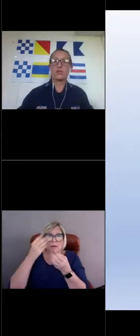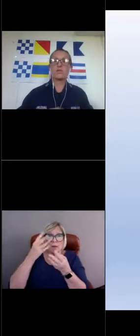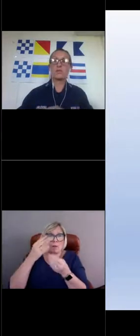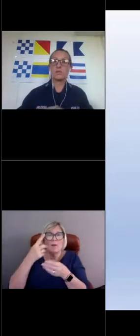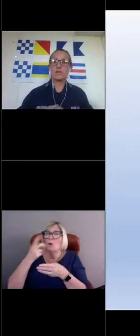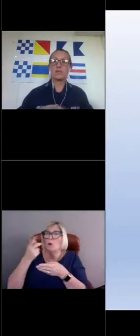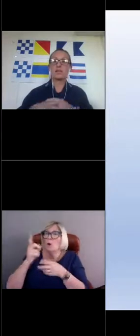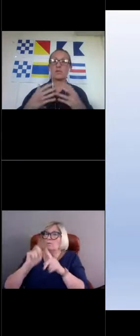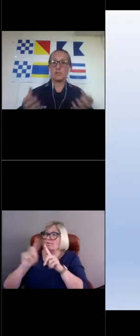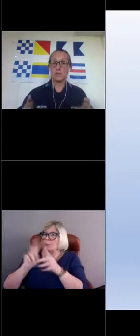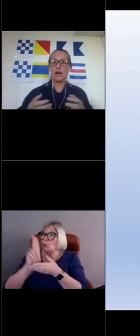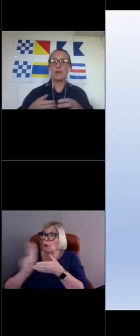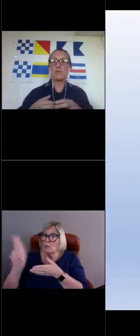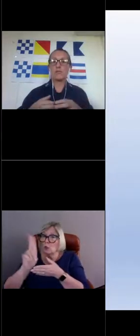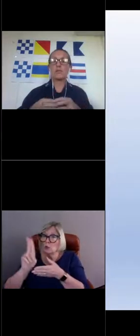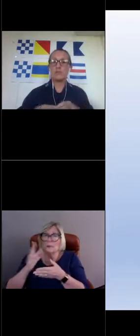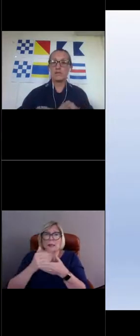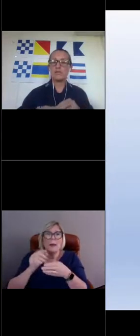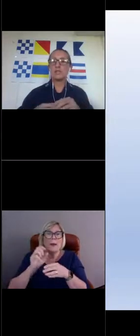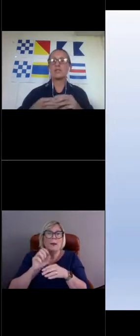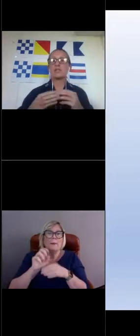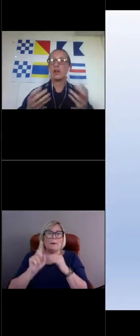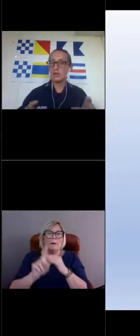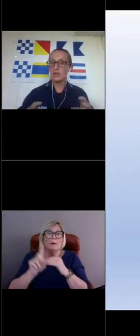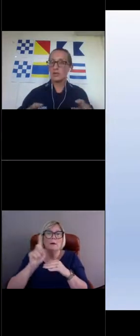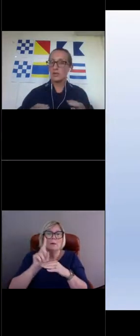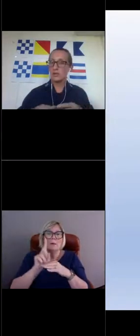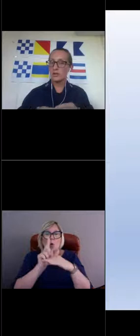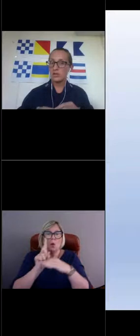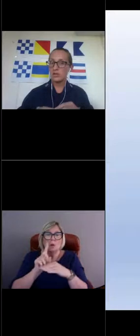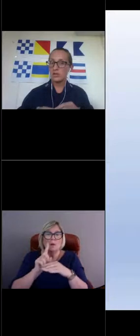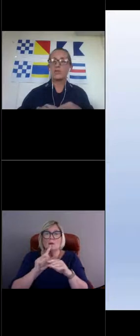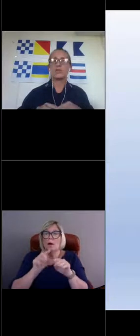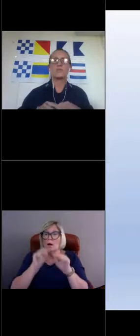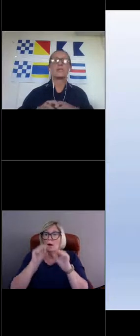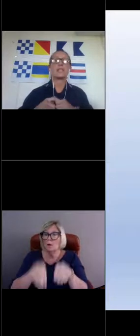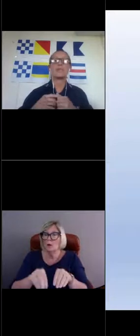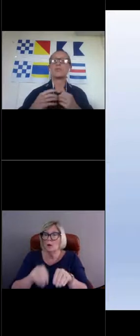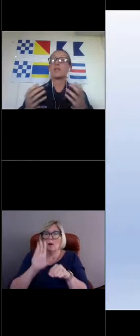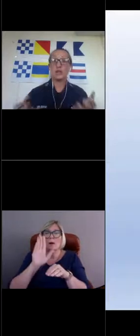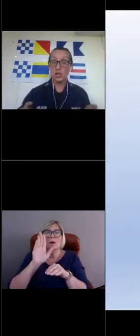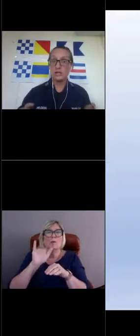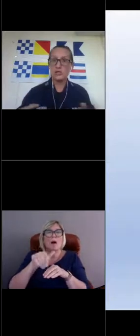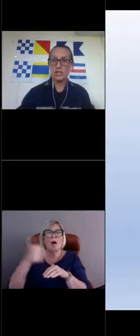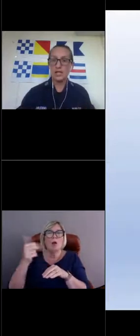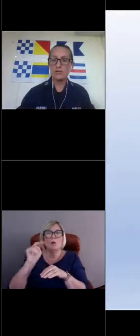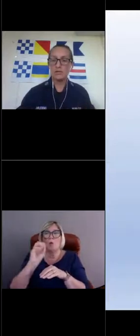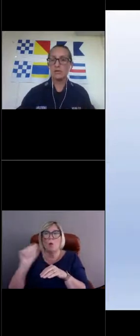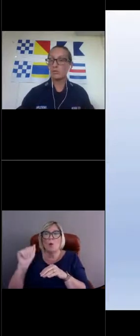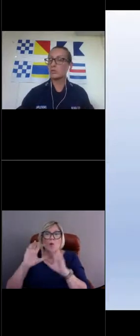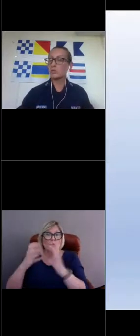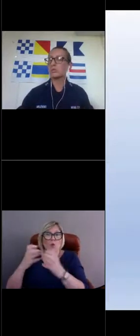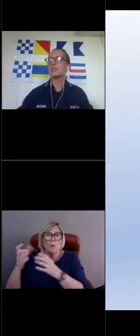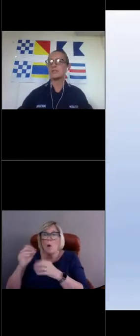So there are buoys that are put out by universities, other NOAA groups, and even other countries have their own buoys.